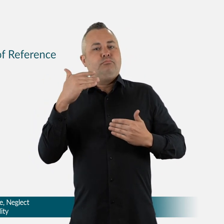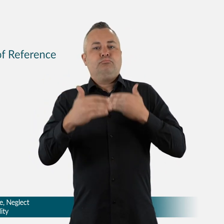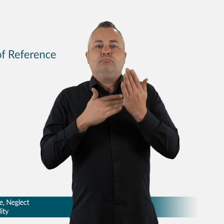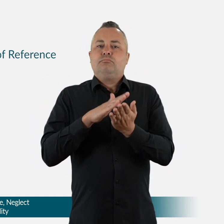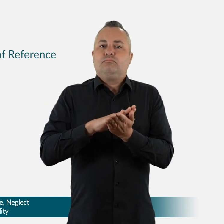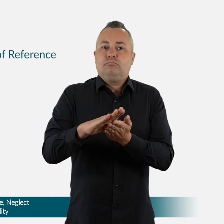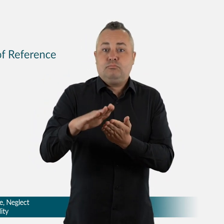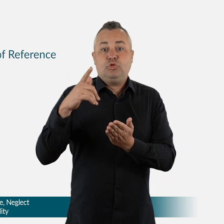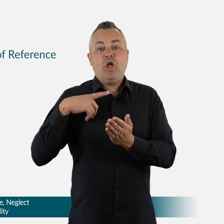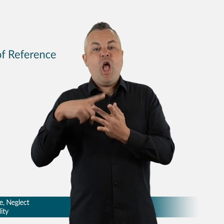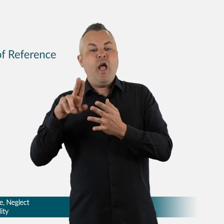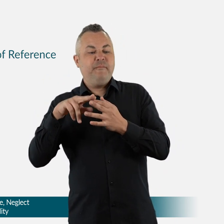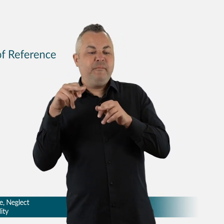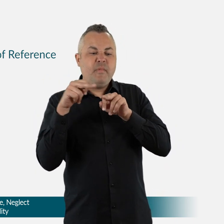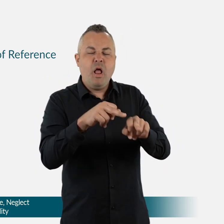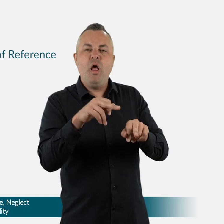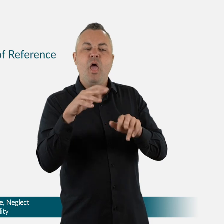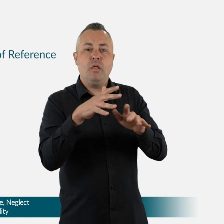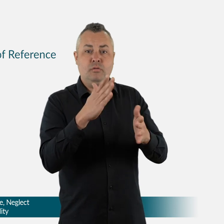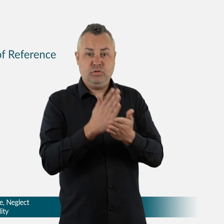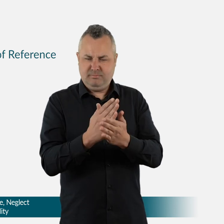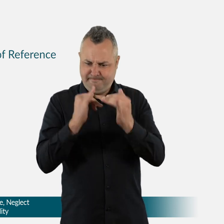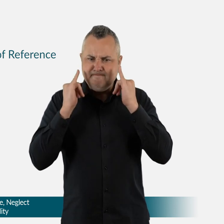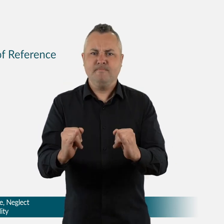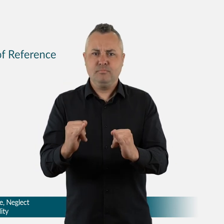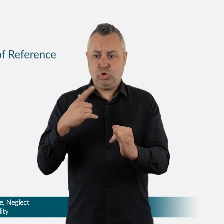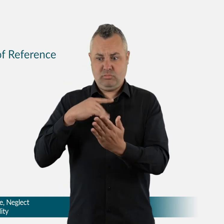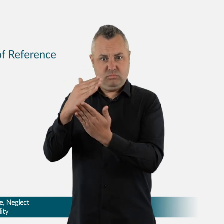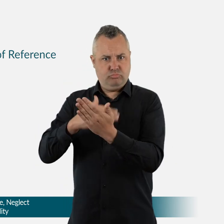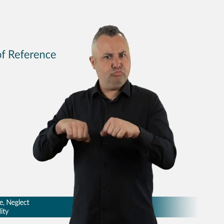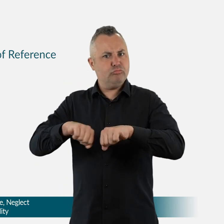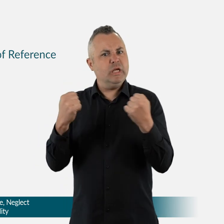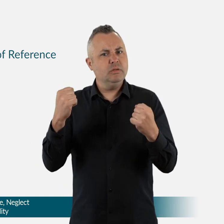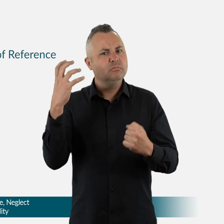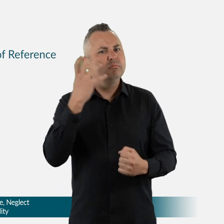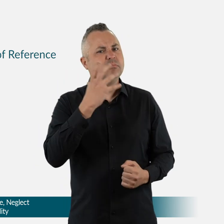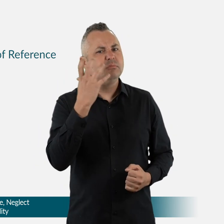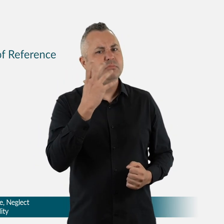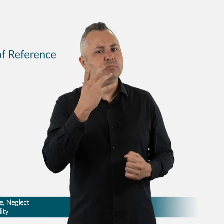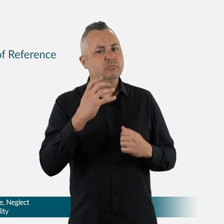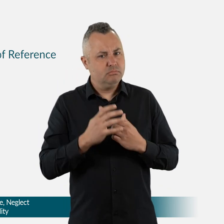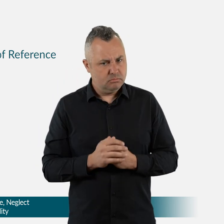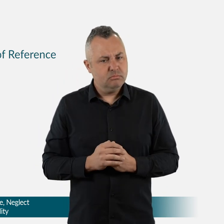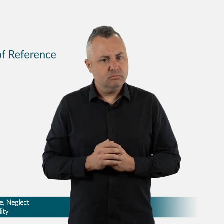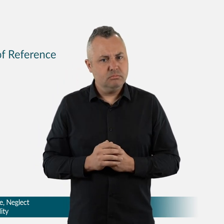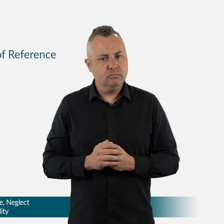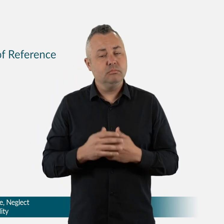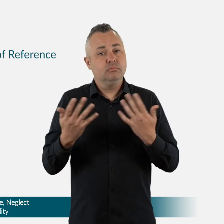advocates and with state and territory governments.